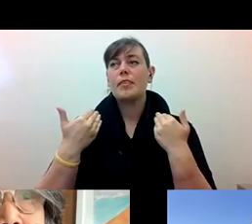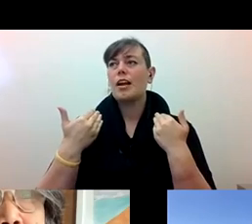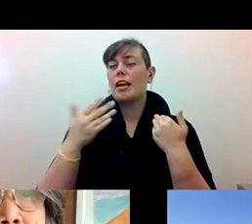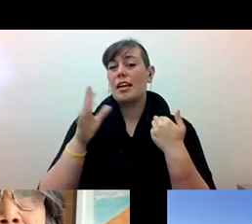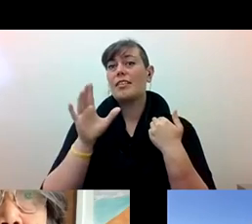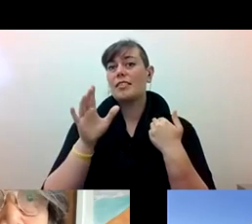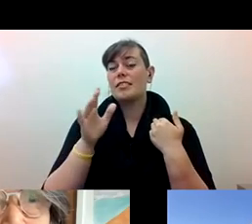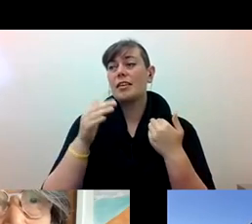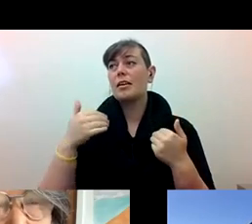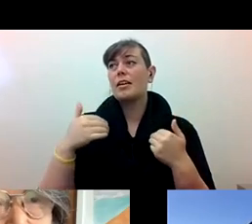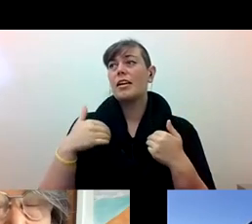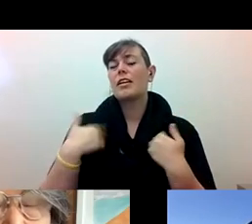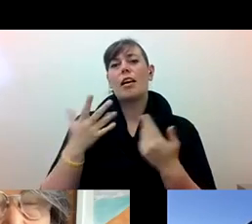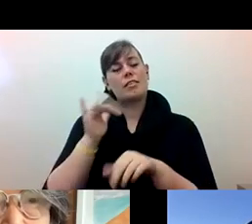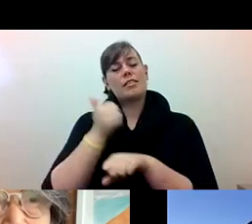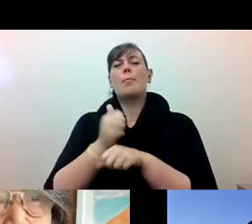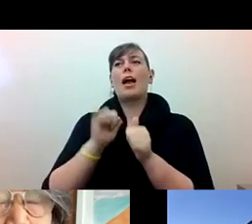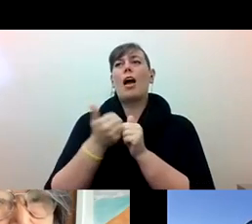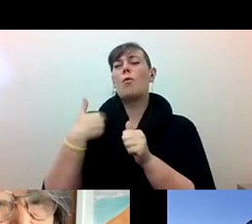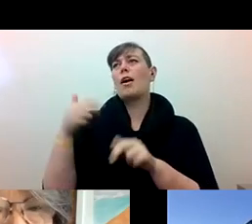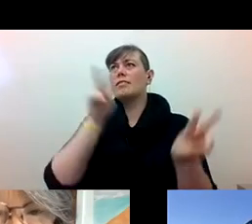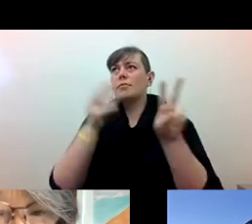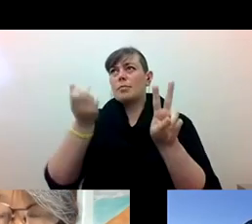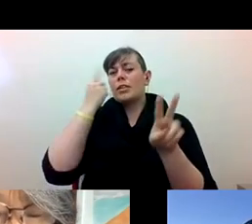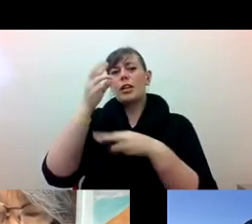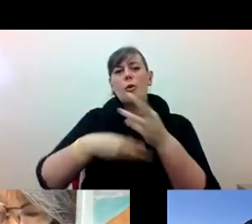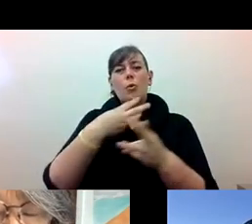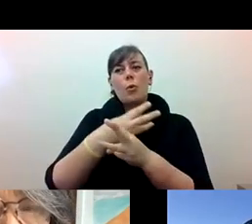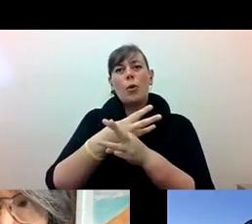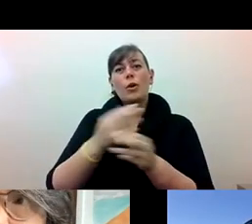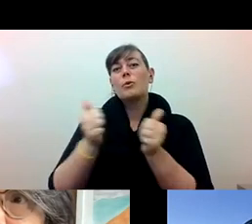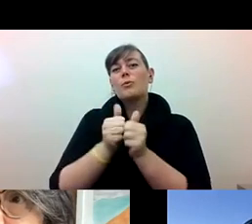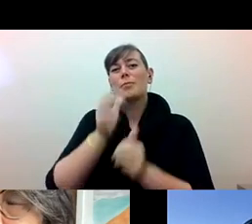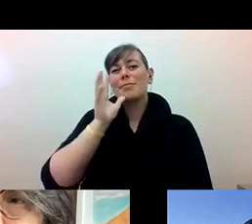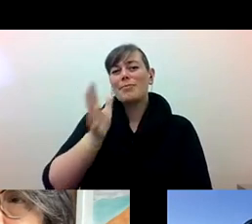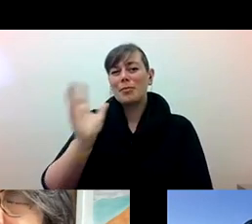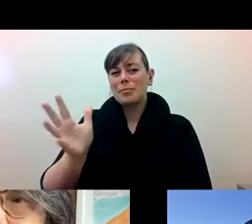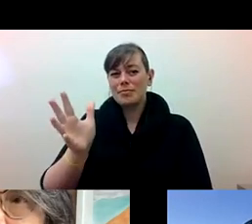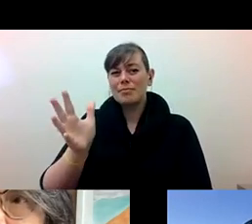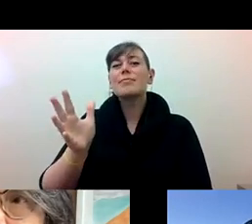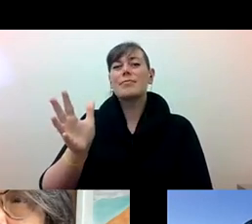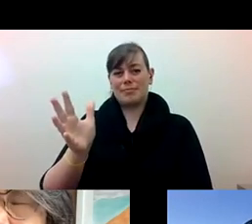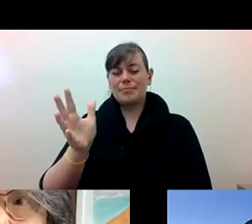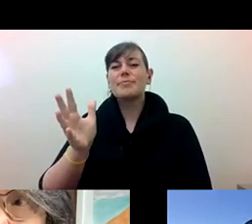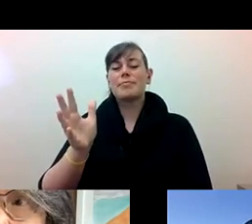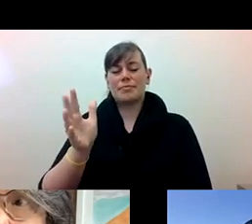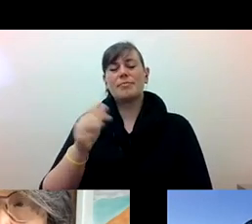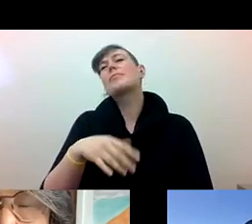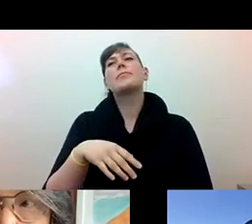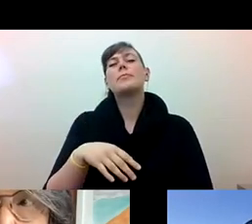pam tau lee: came to look at the world and understand the world, was with my grandmother um and, you know, there was one day that I remember